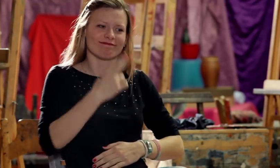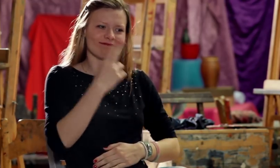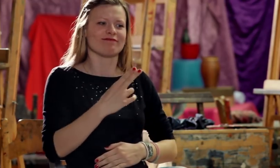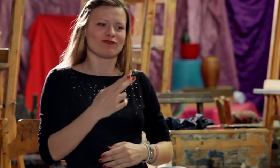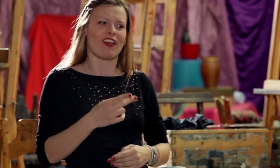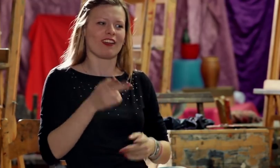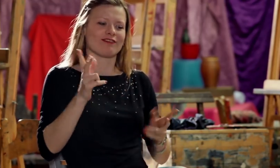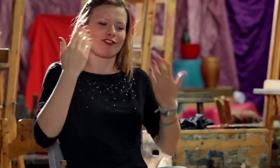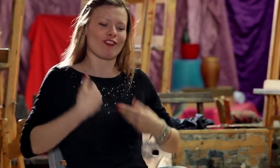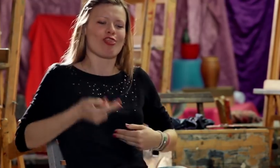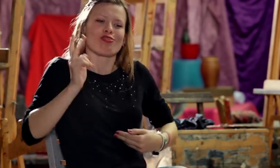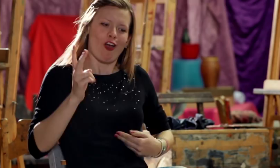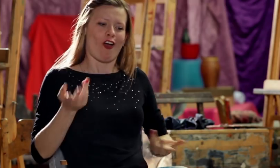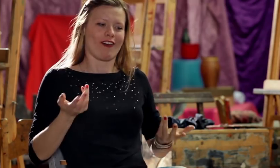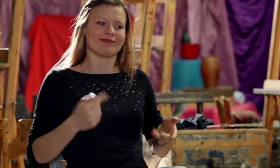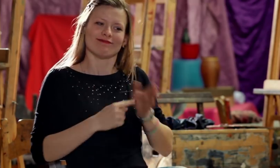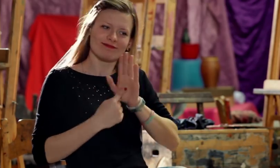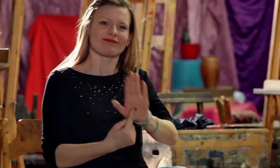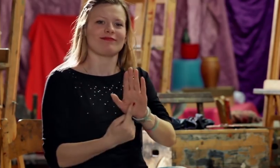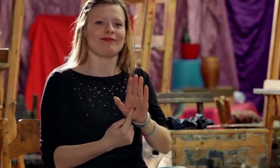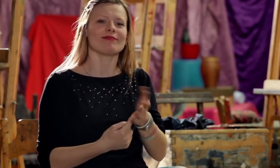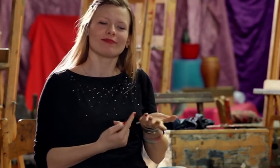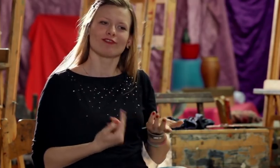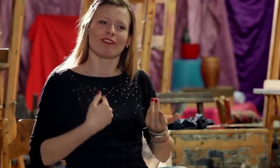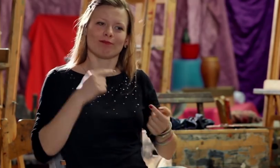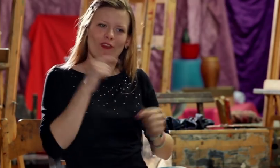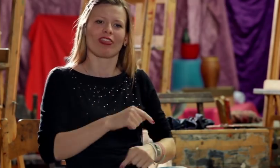I want show that I know something.